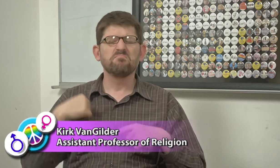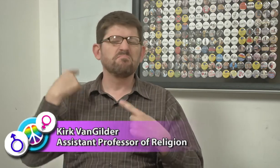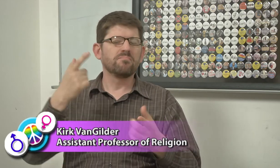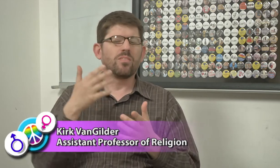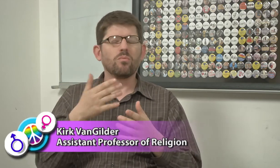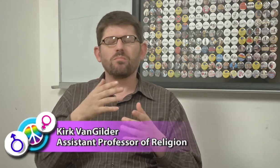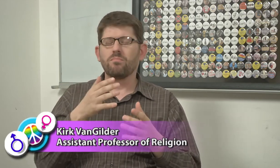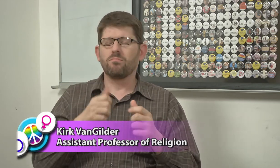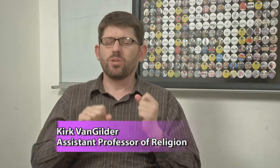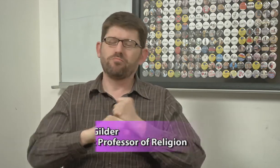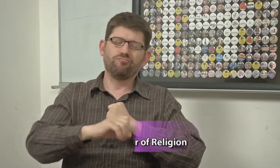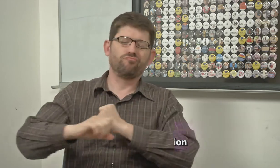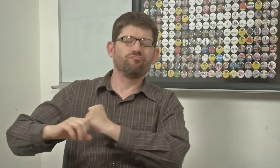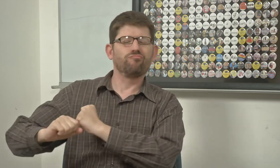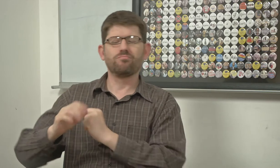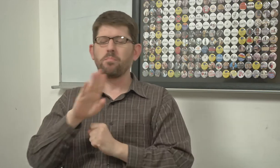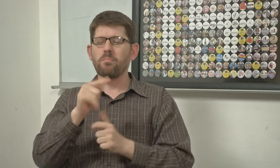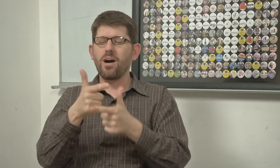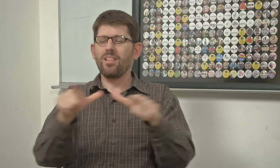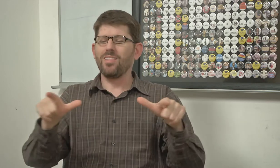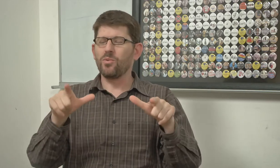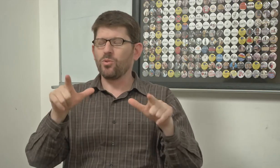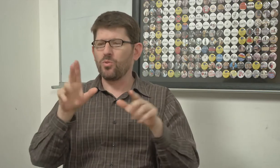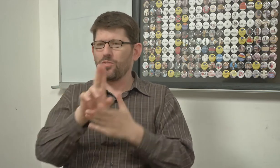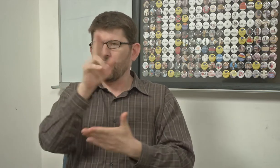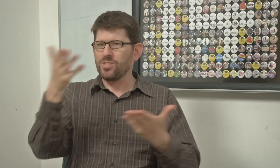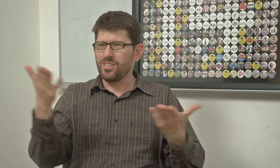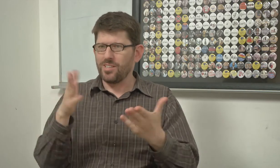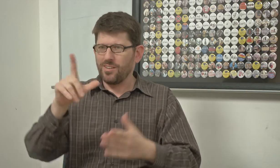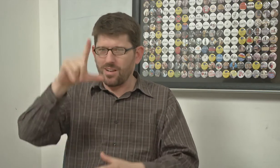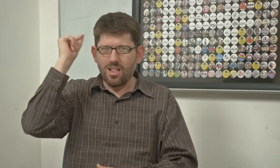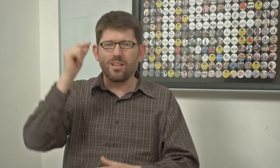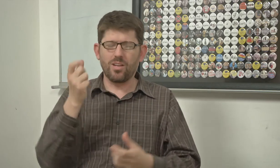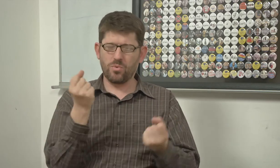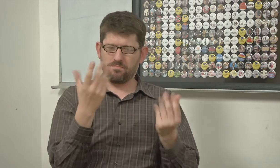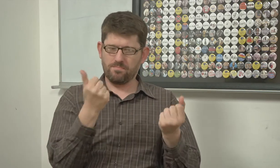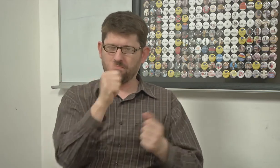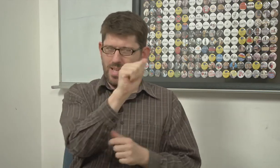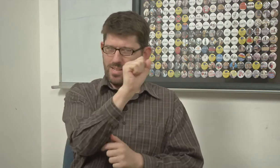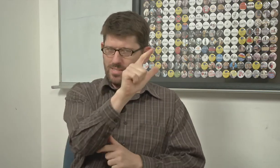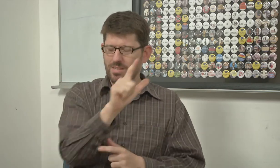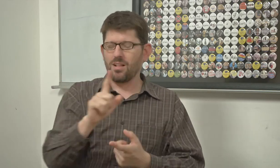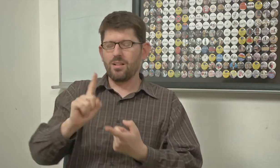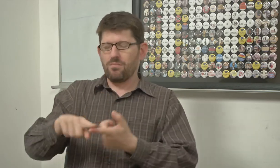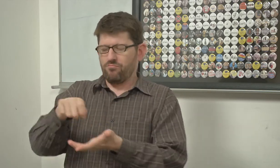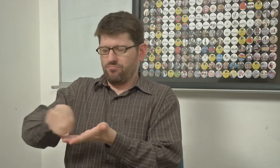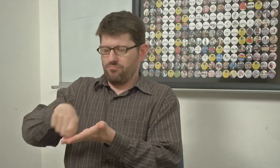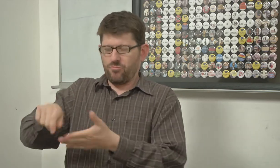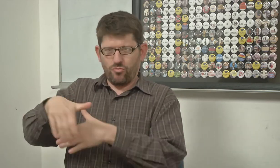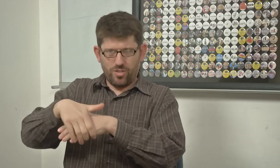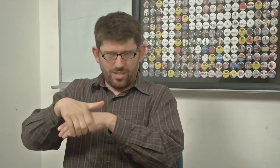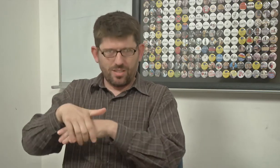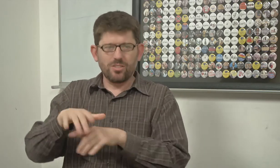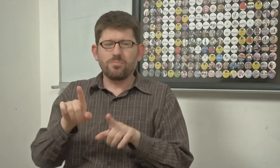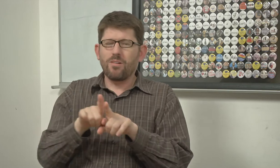We created the buttons using our languages here at Gallaudet University, using ASL and written English.